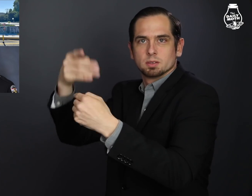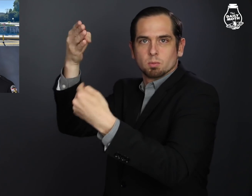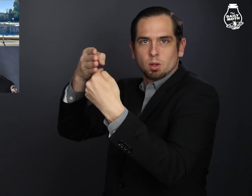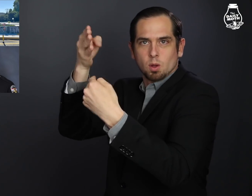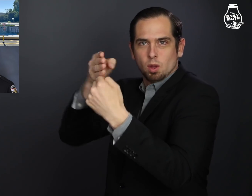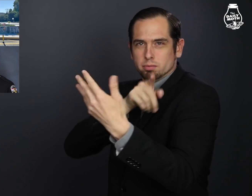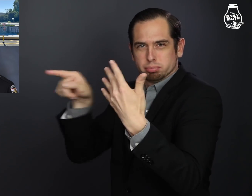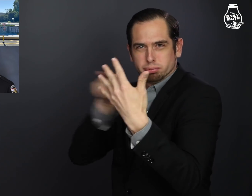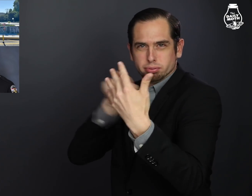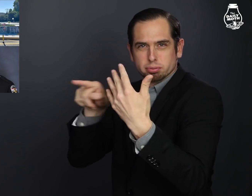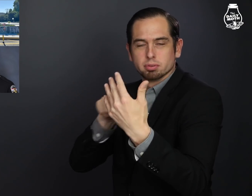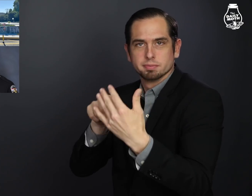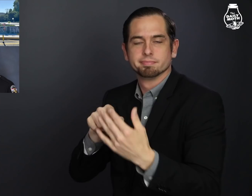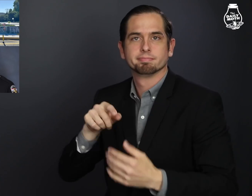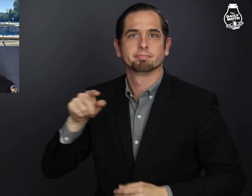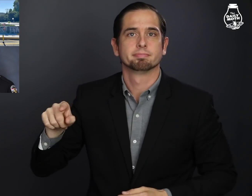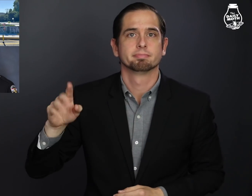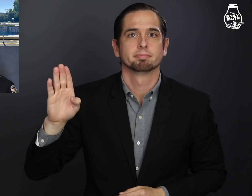and a window.